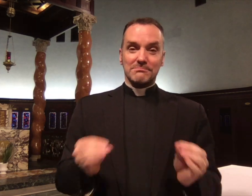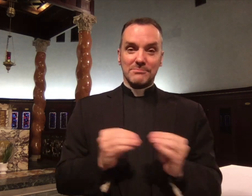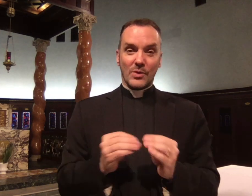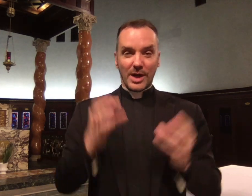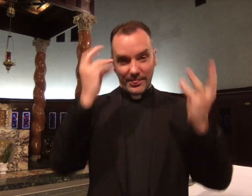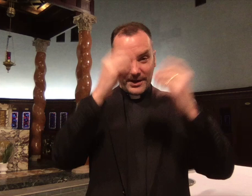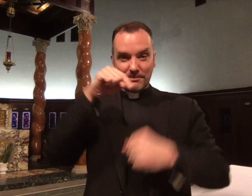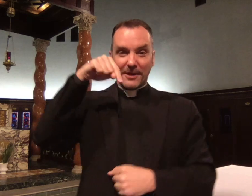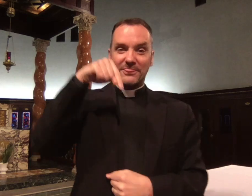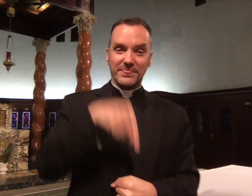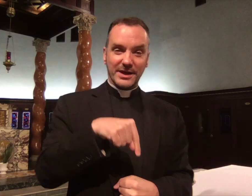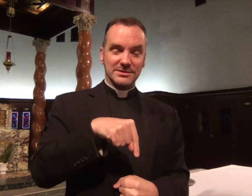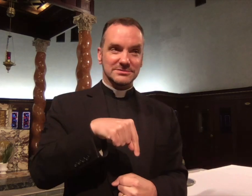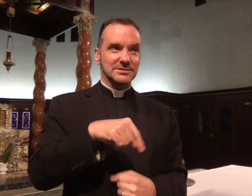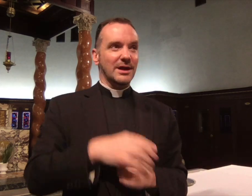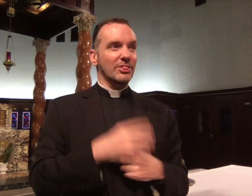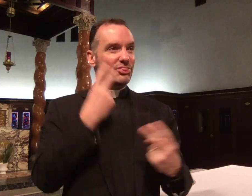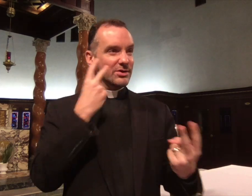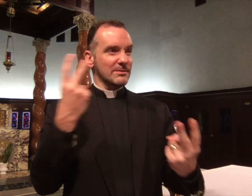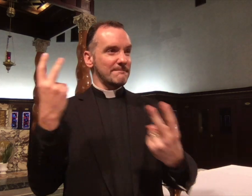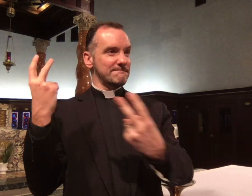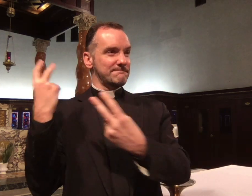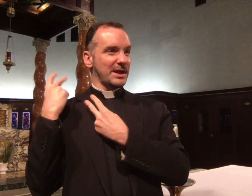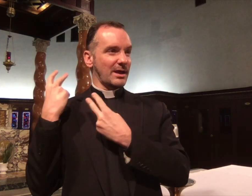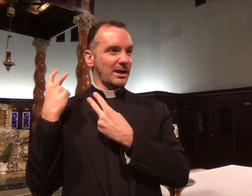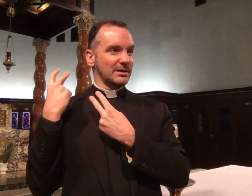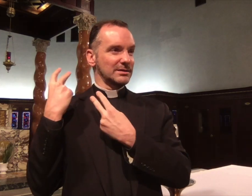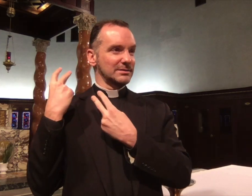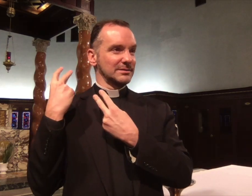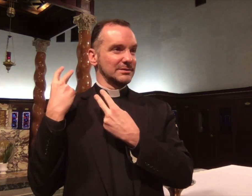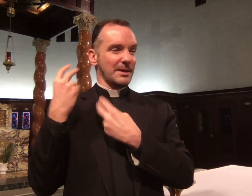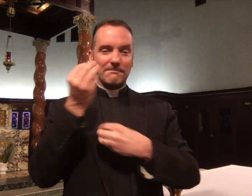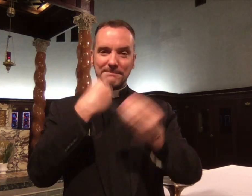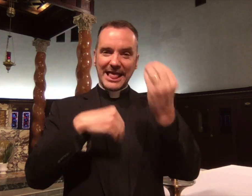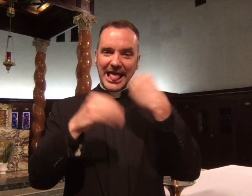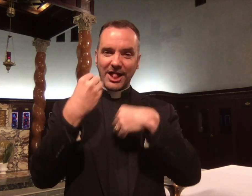But the more I think about this and look back on all those meals with my family,